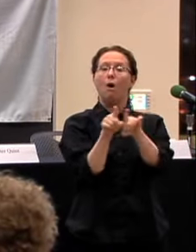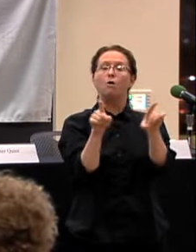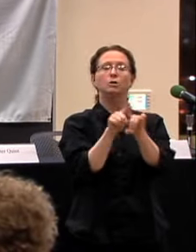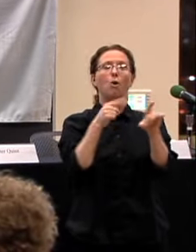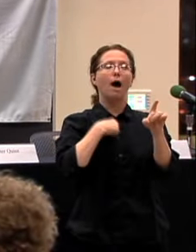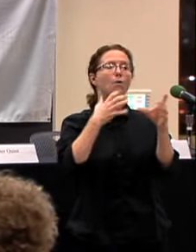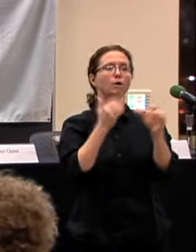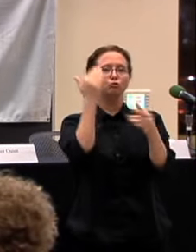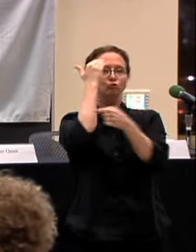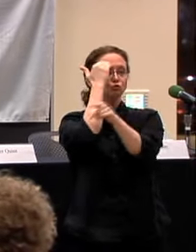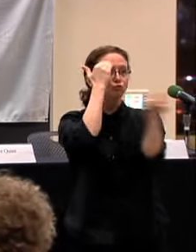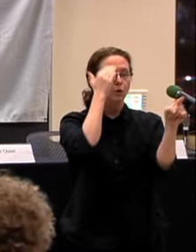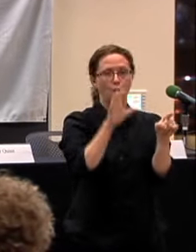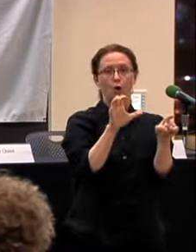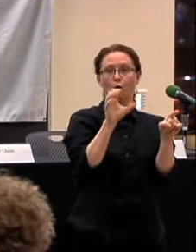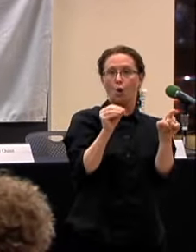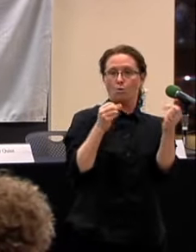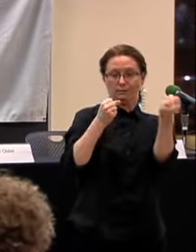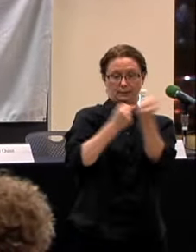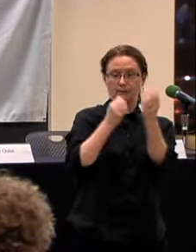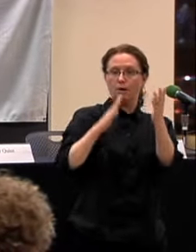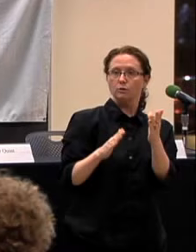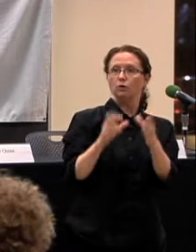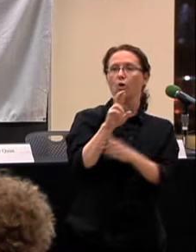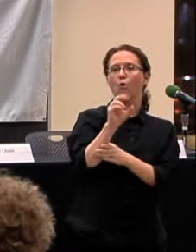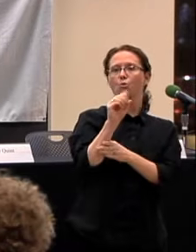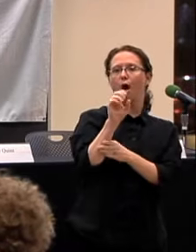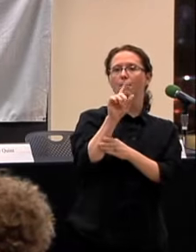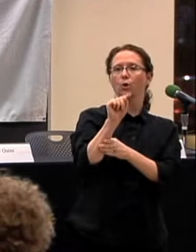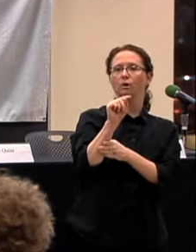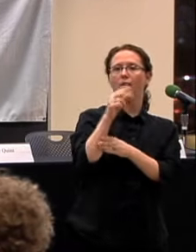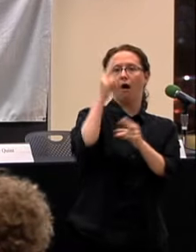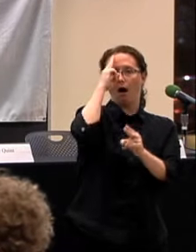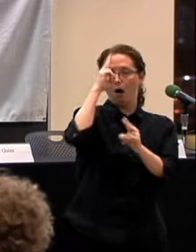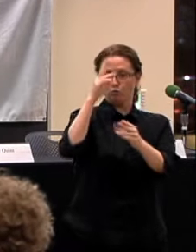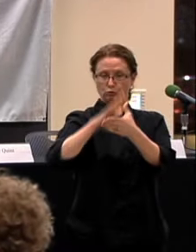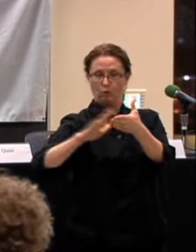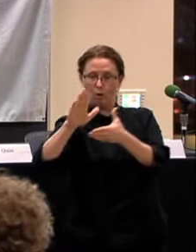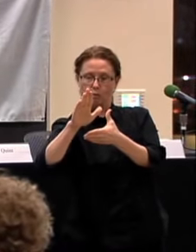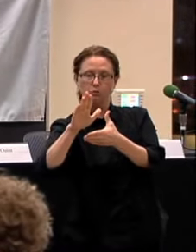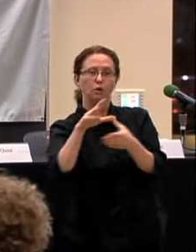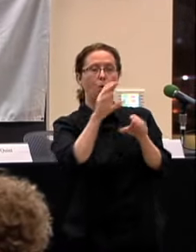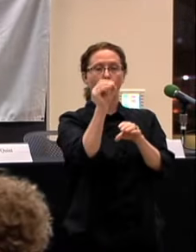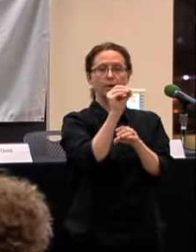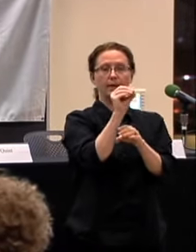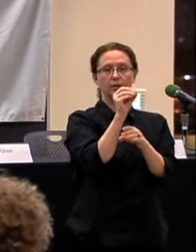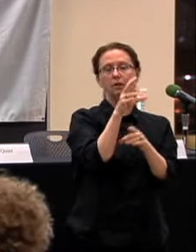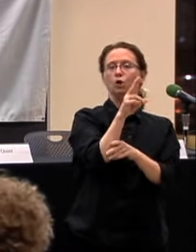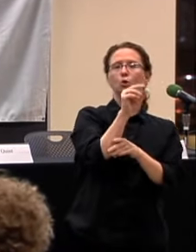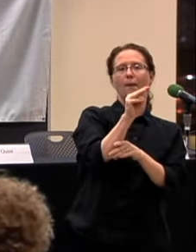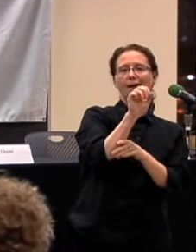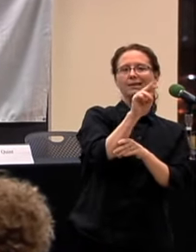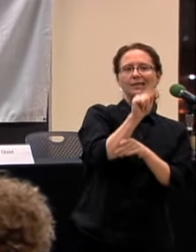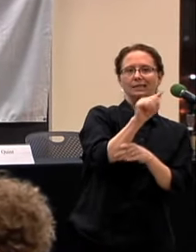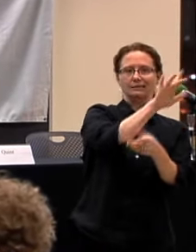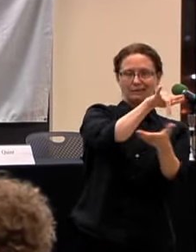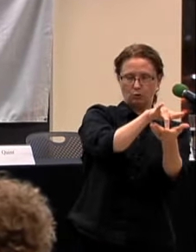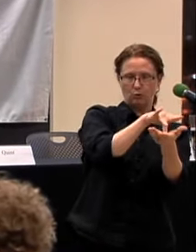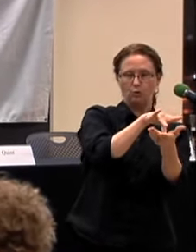I ALSO WISH TO ACKNOWLEDGE OUR CO-SPONSORS, THE ROBERT D. CLARK HONORS COLLEGE, THE OREGON HUMANITIES CENTER, UNDERGRADUATE STUDIES AND THE UO LIBRARIES